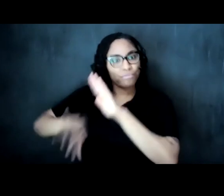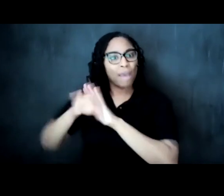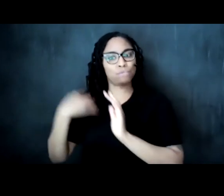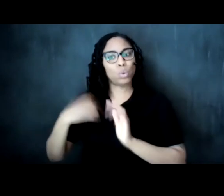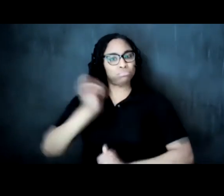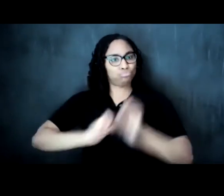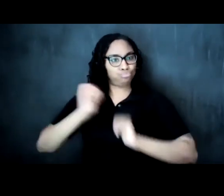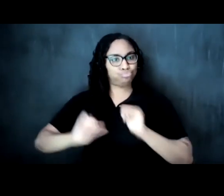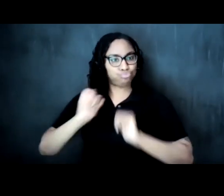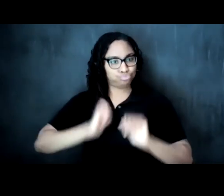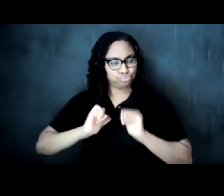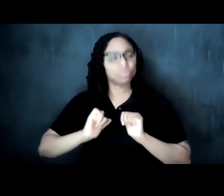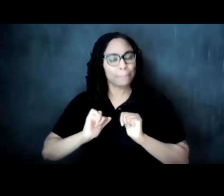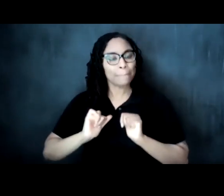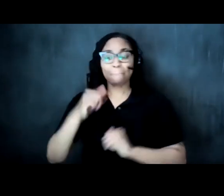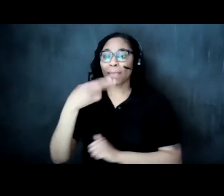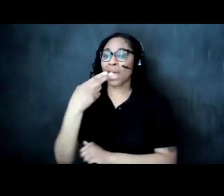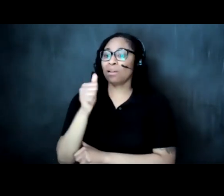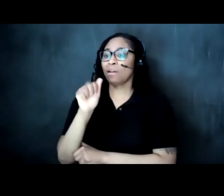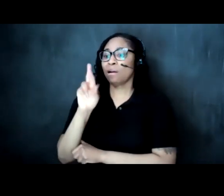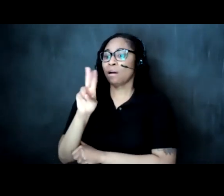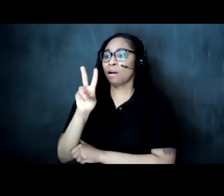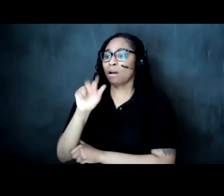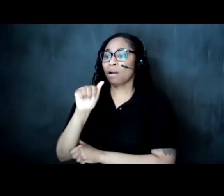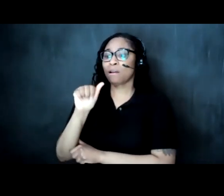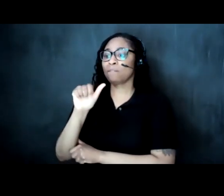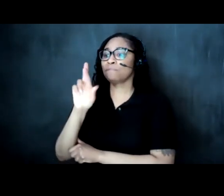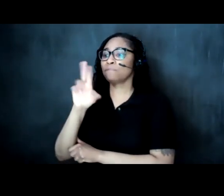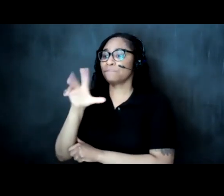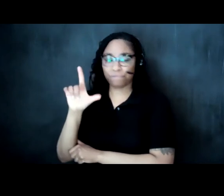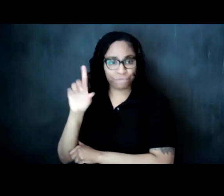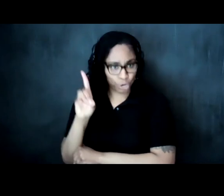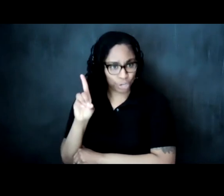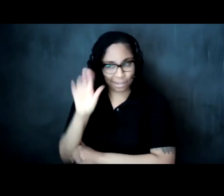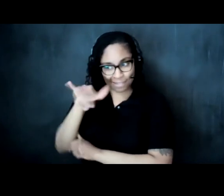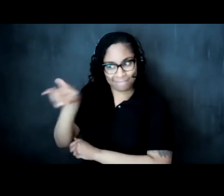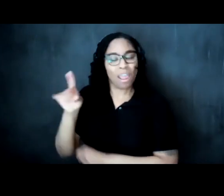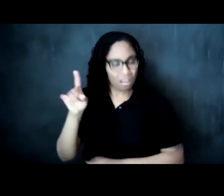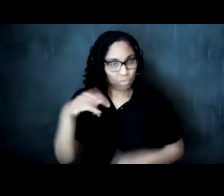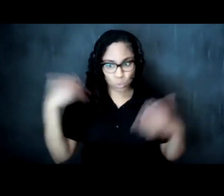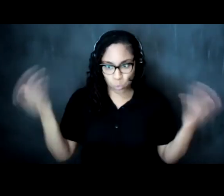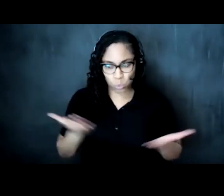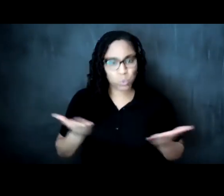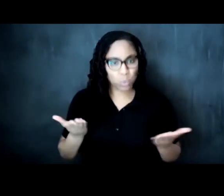at harvard this photography this photographer was atop my list so here we are this 86 year old